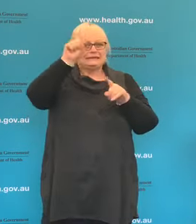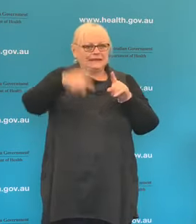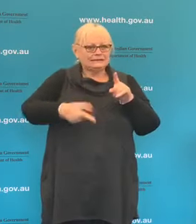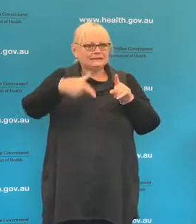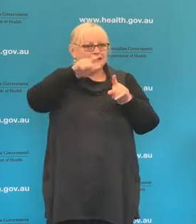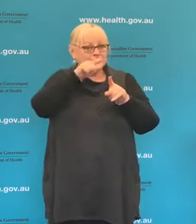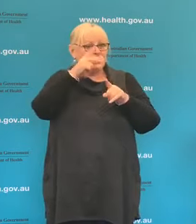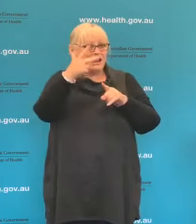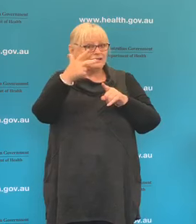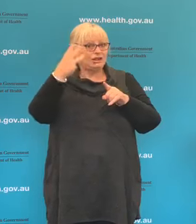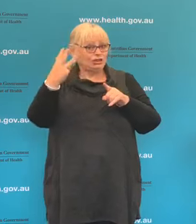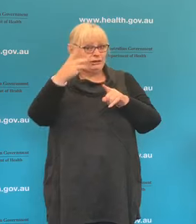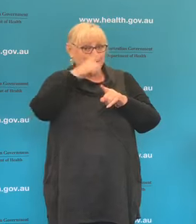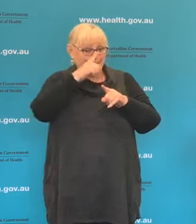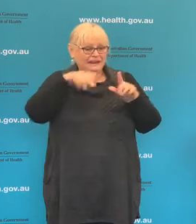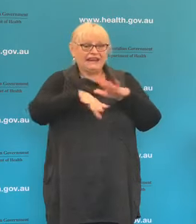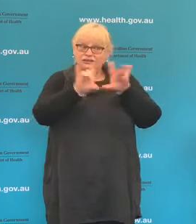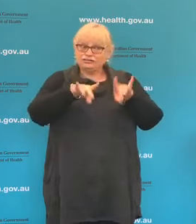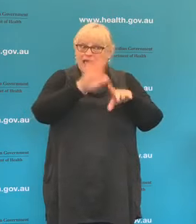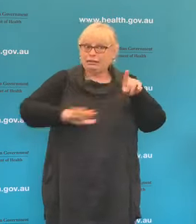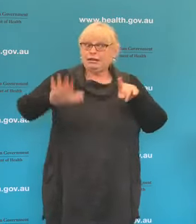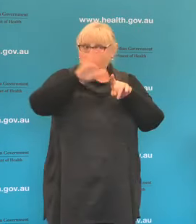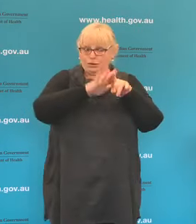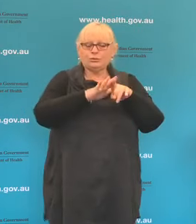people in Australia who've been diagnosed as